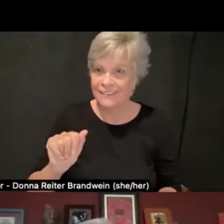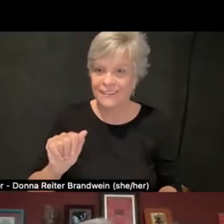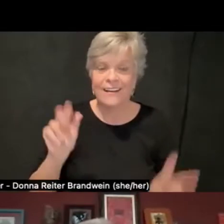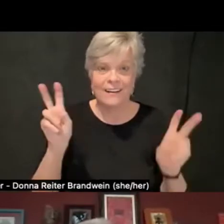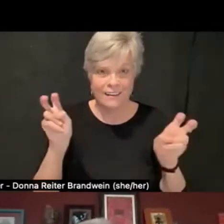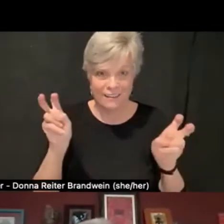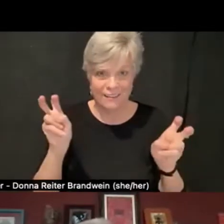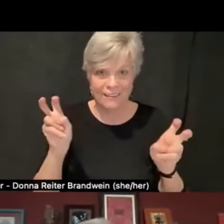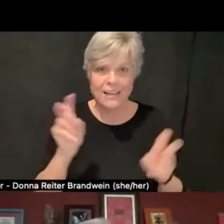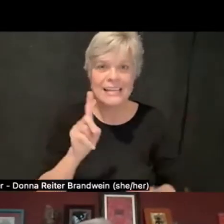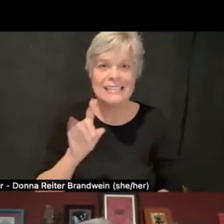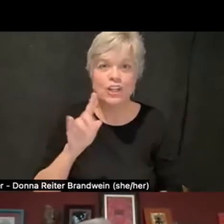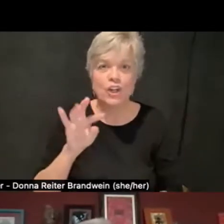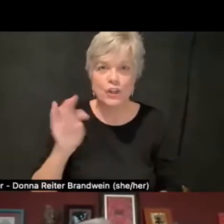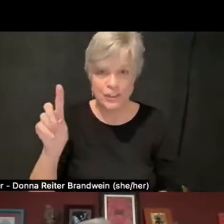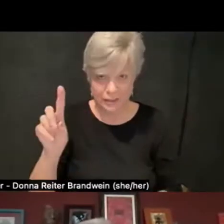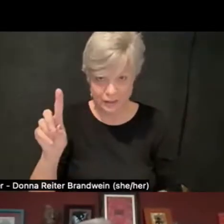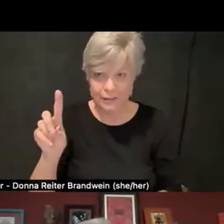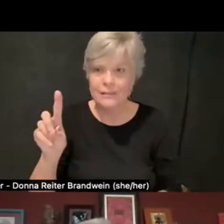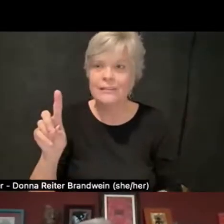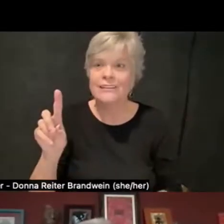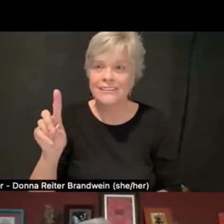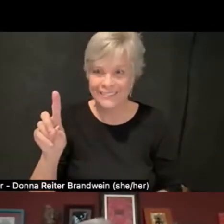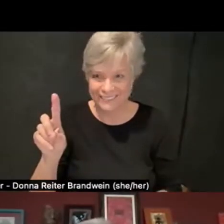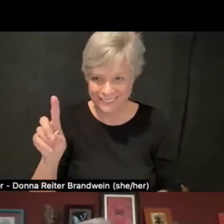Dillard, D-I-L-L-A-R-D,